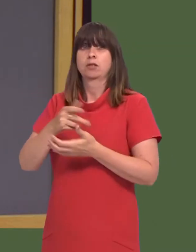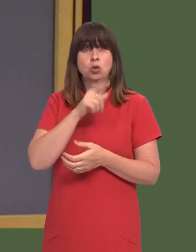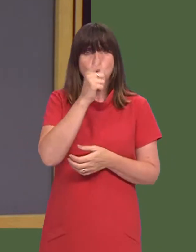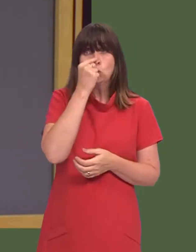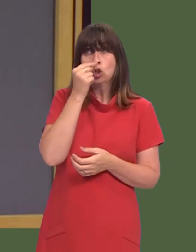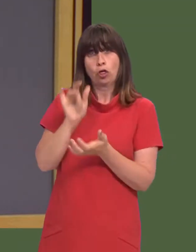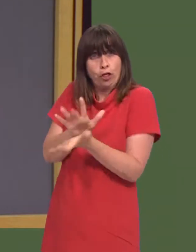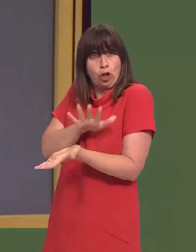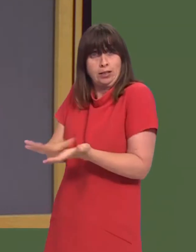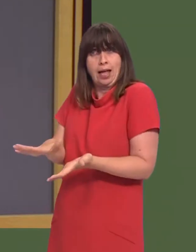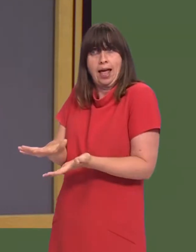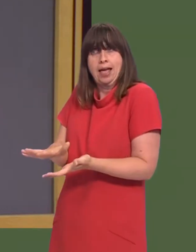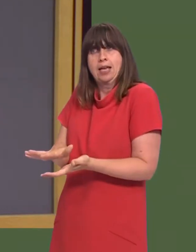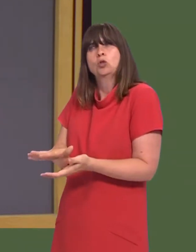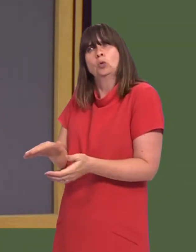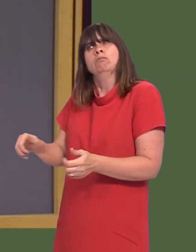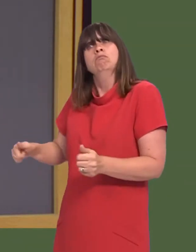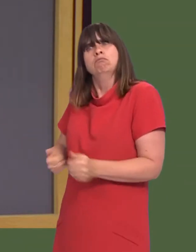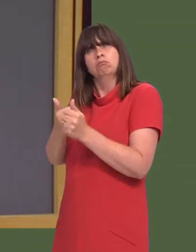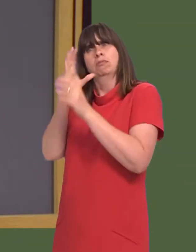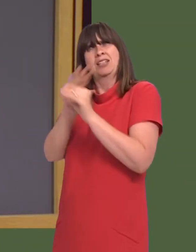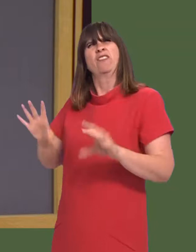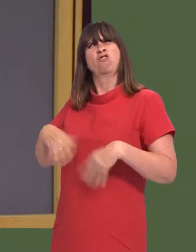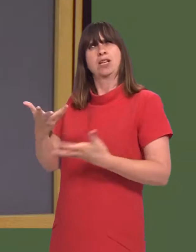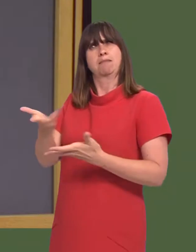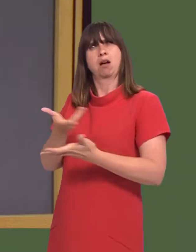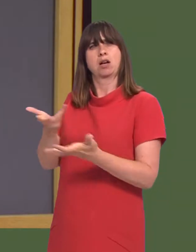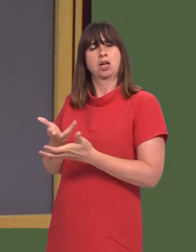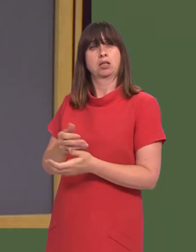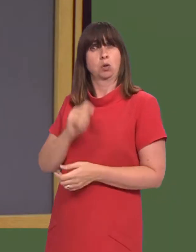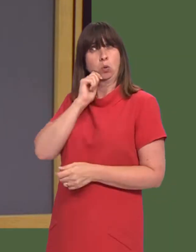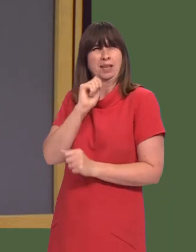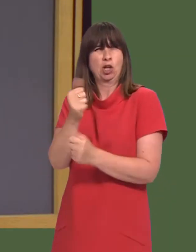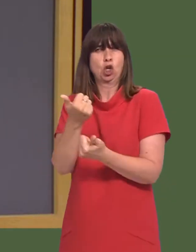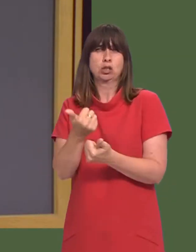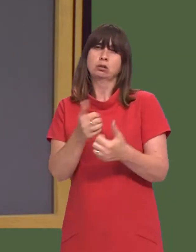So, if he uses this opportunity on Thursday to reinforce that message, he may do himself